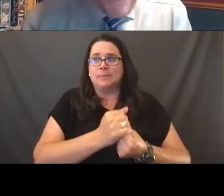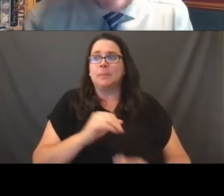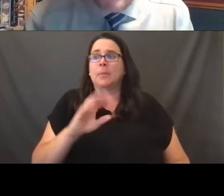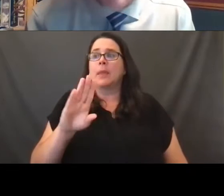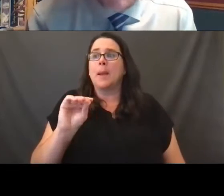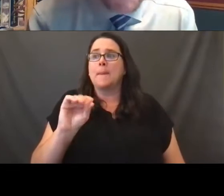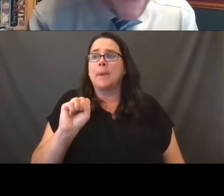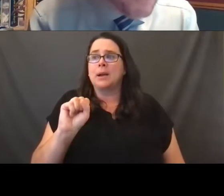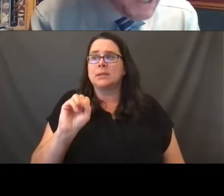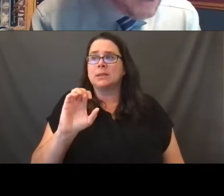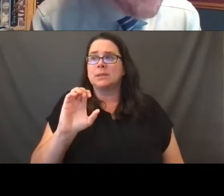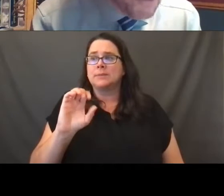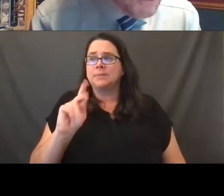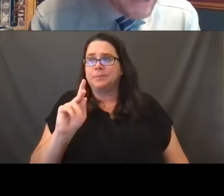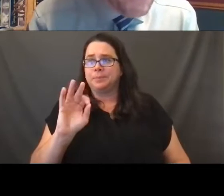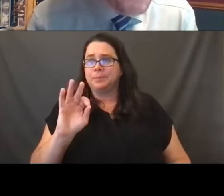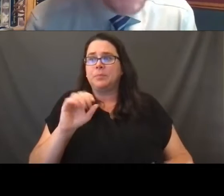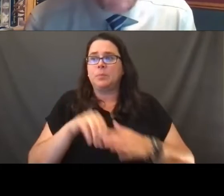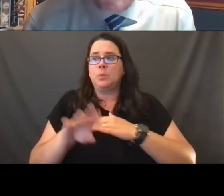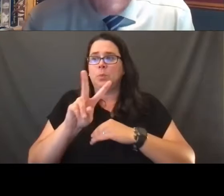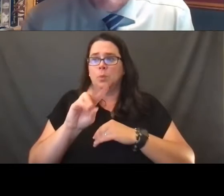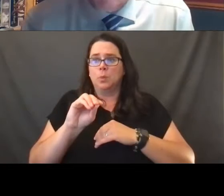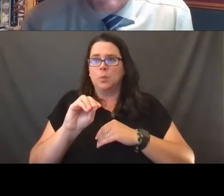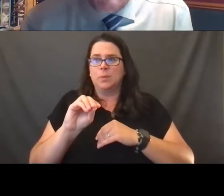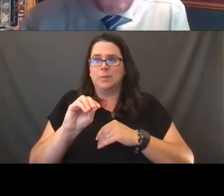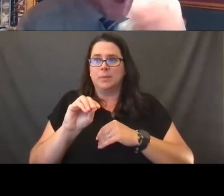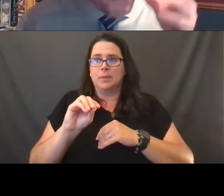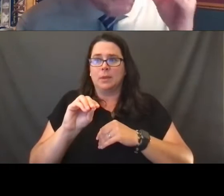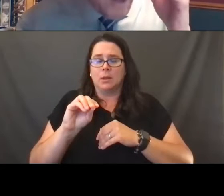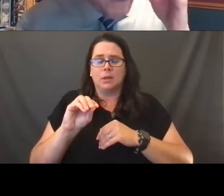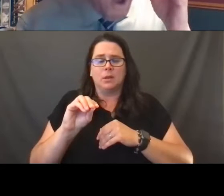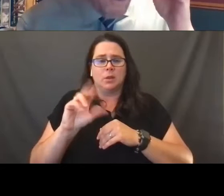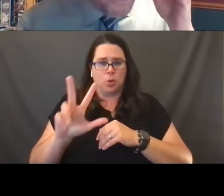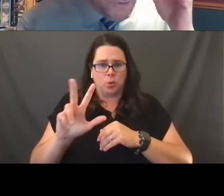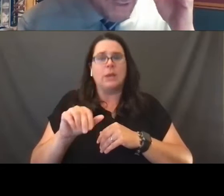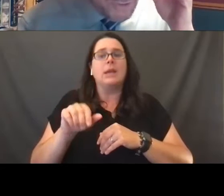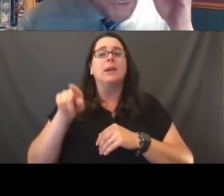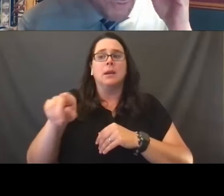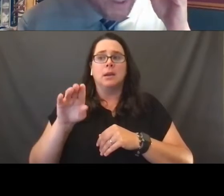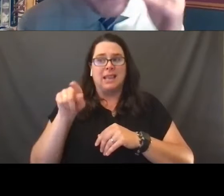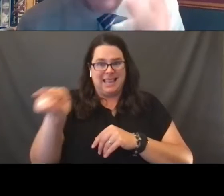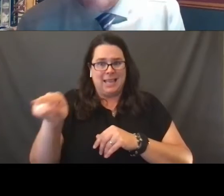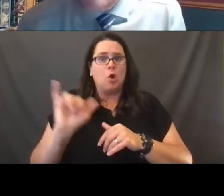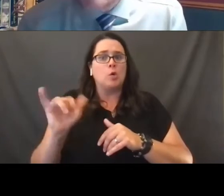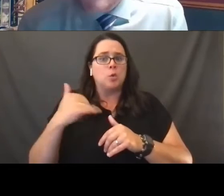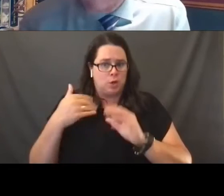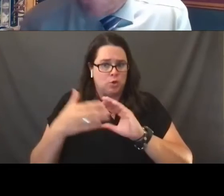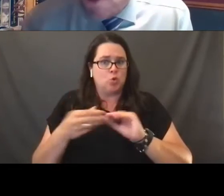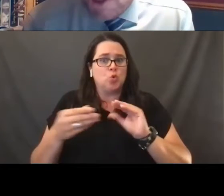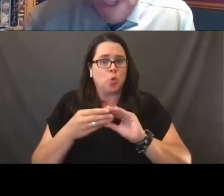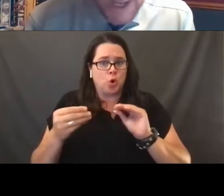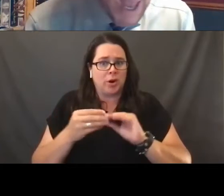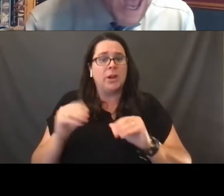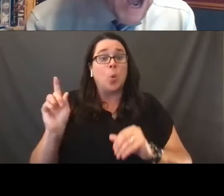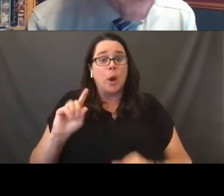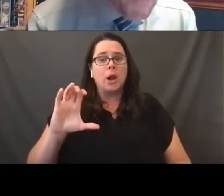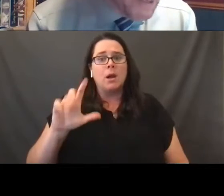And again, for 10 years in 2003, Mr. Bostock also has a story to tell in Clayton County, Georgia.